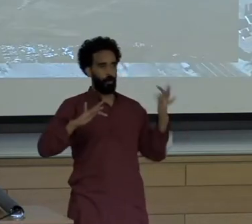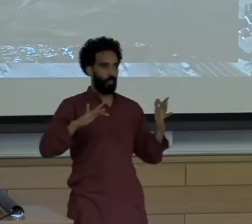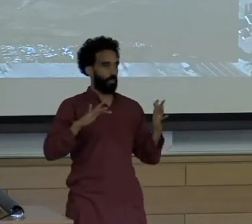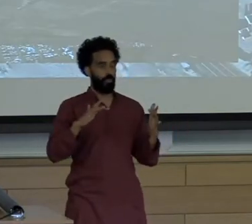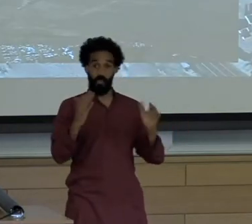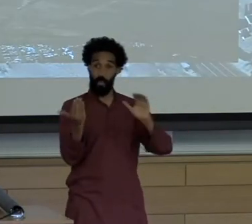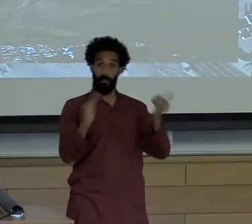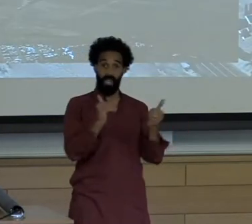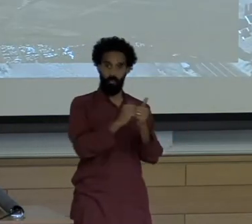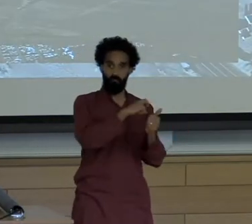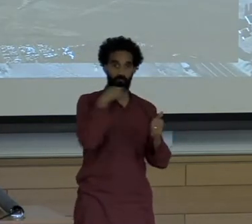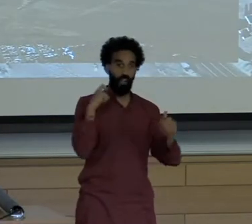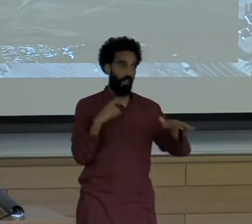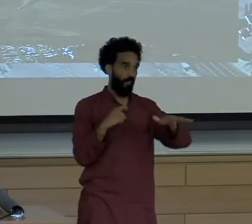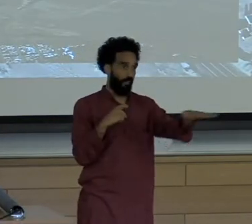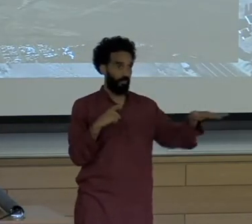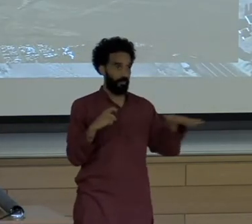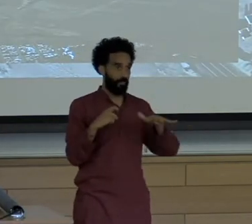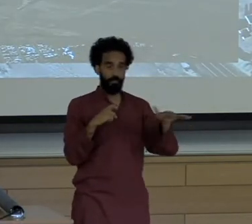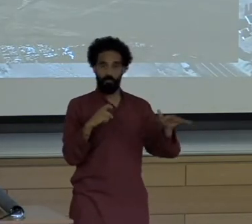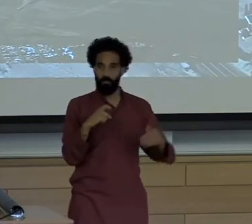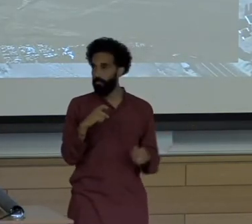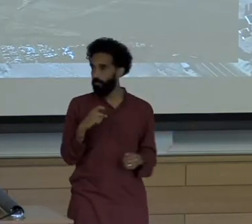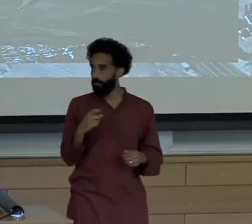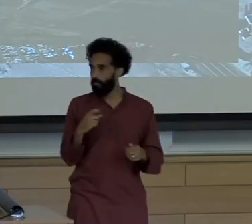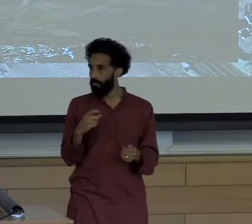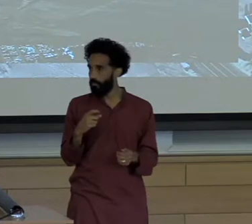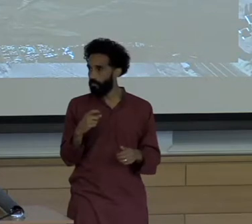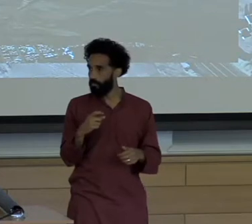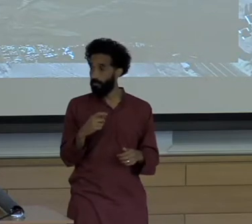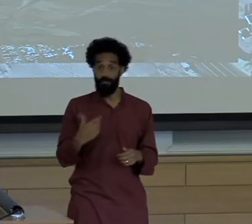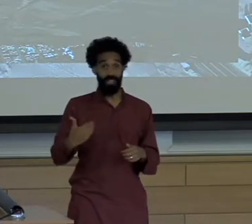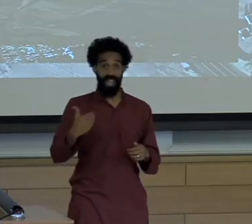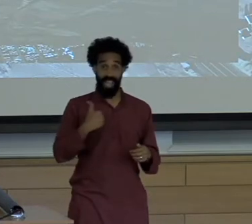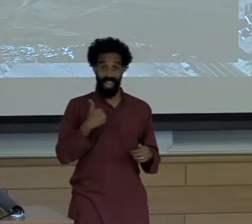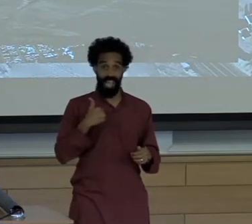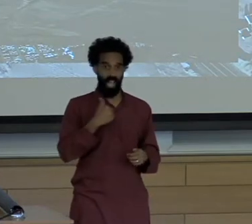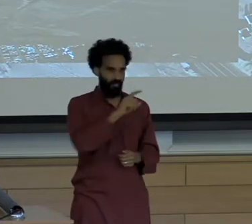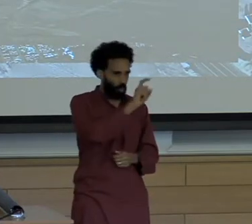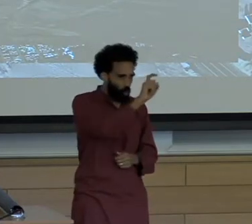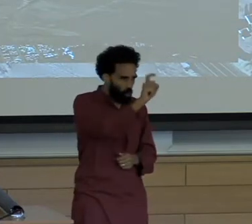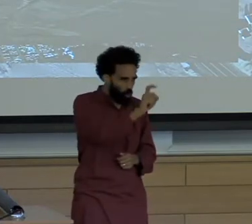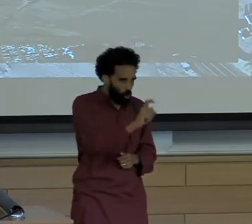Bears graffiti scrawled on walls to protest a 21st century Gold Rush the